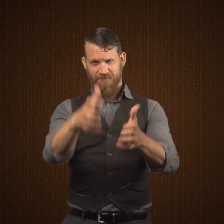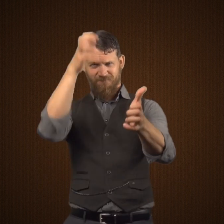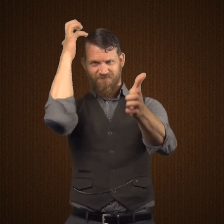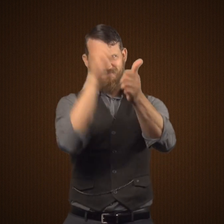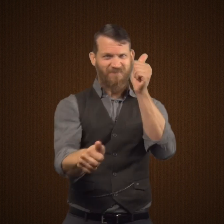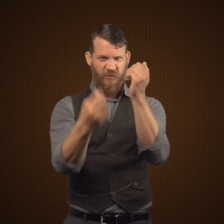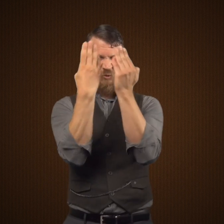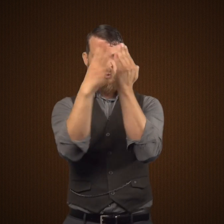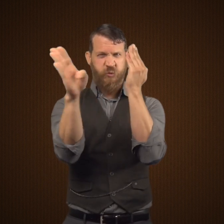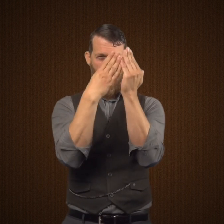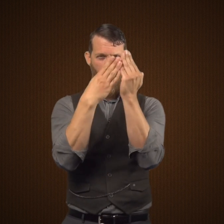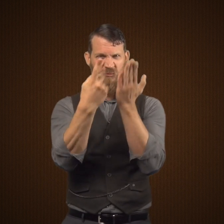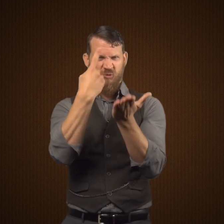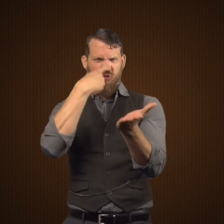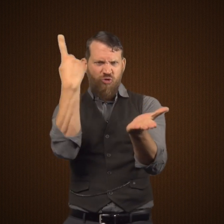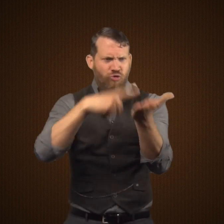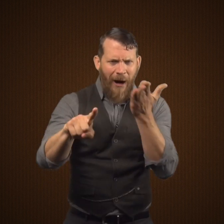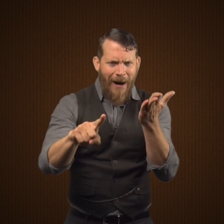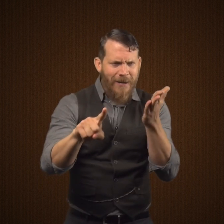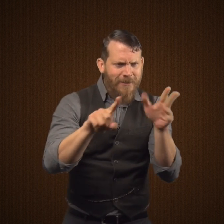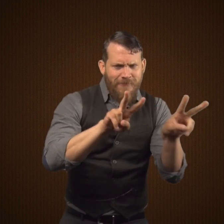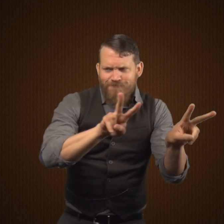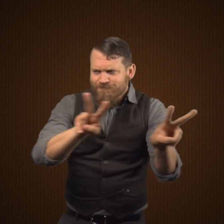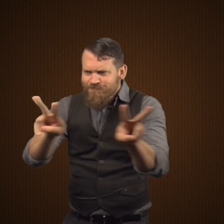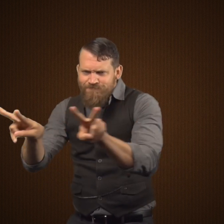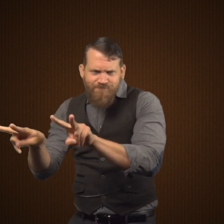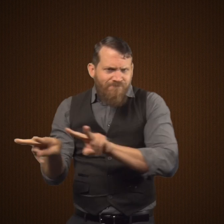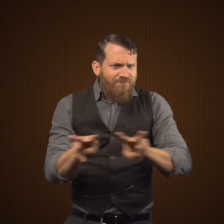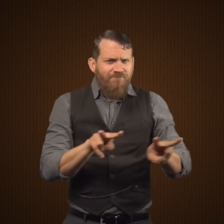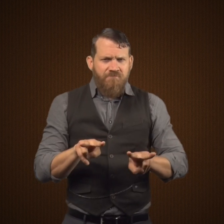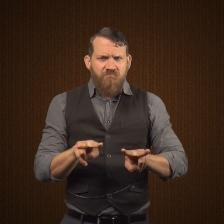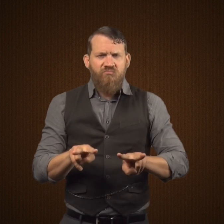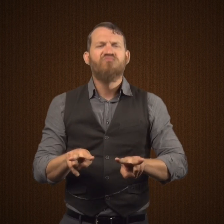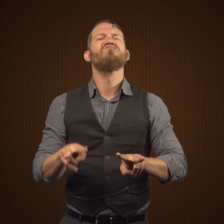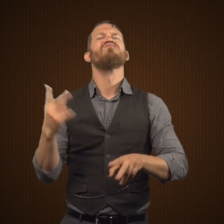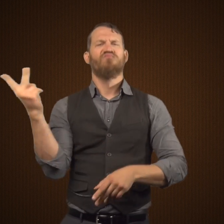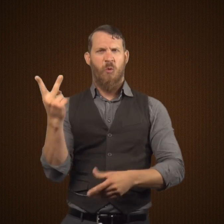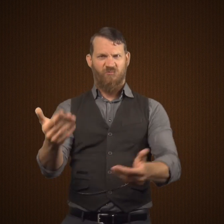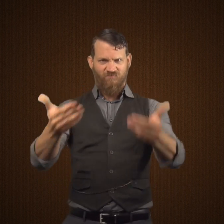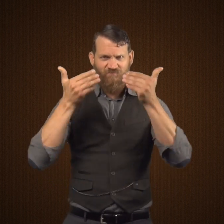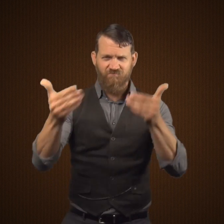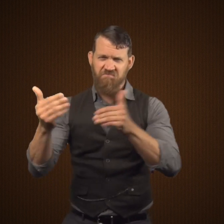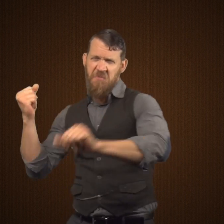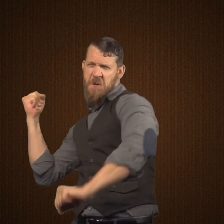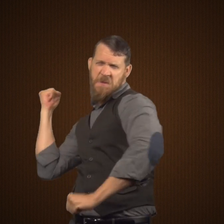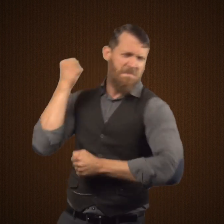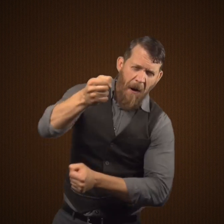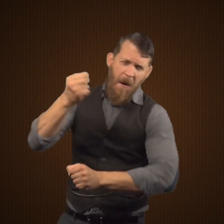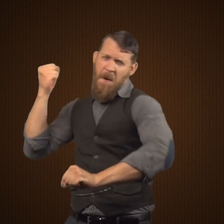Mr. Utterson decided to break down the door to check and see what's going on. So they did.